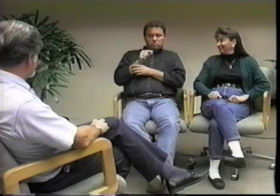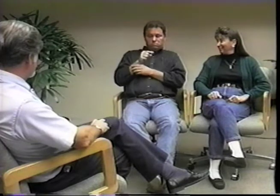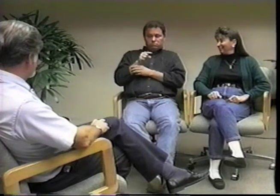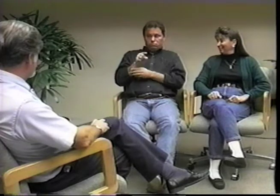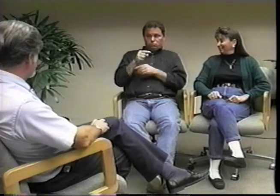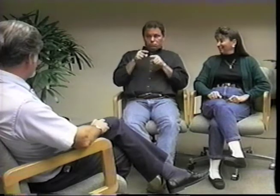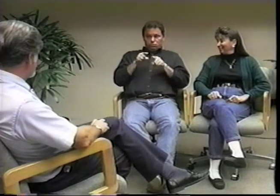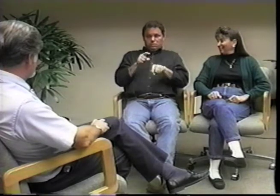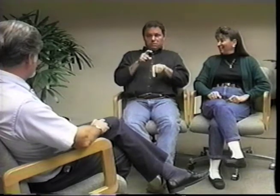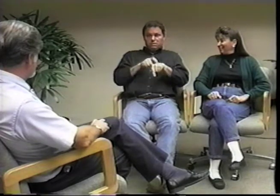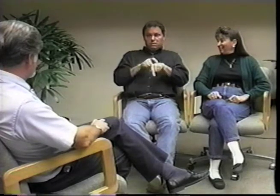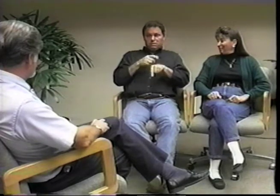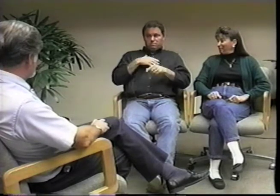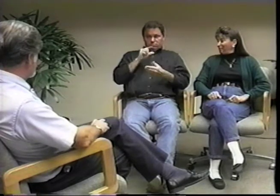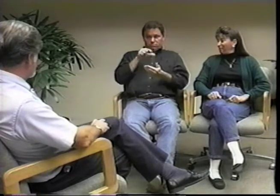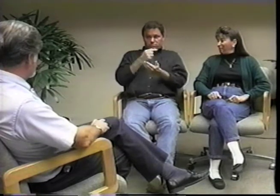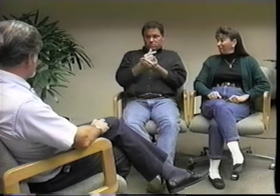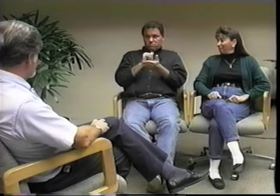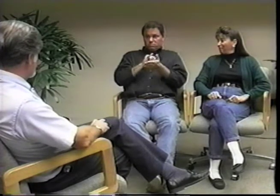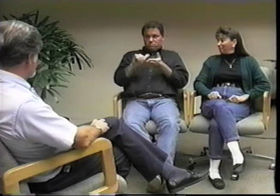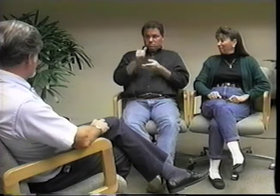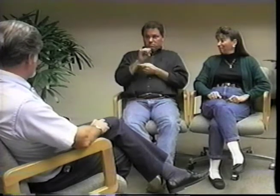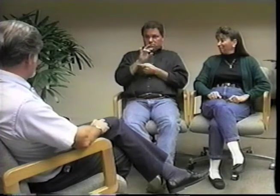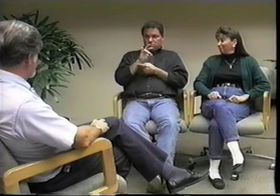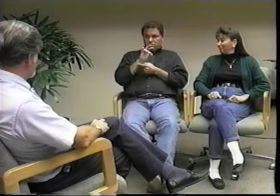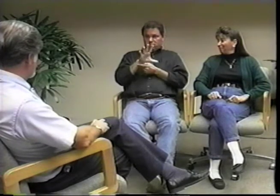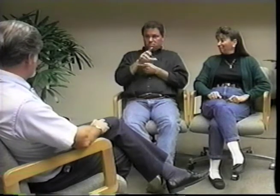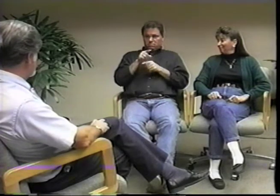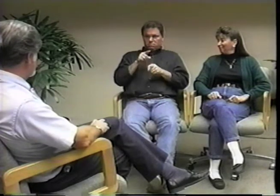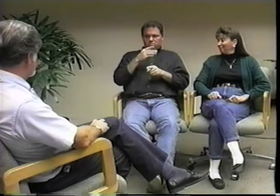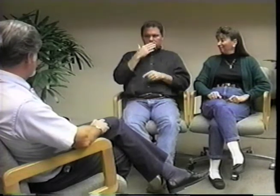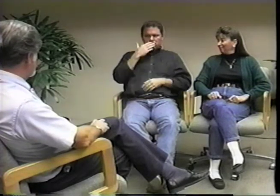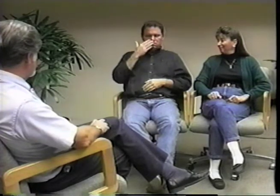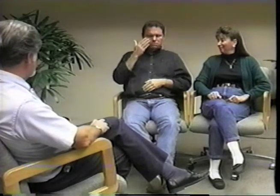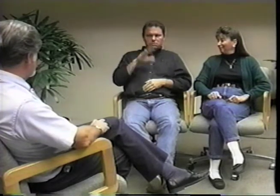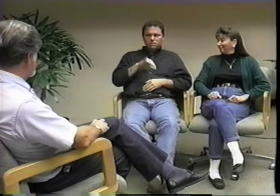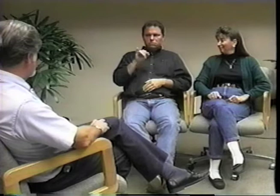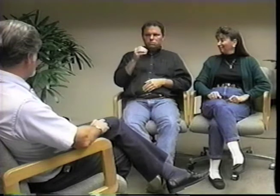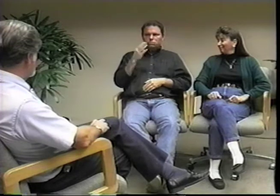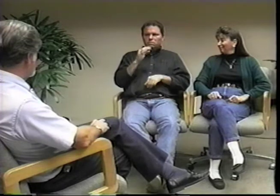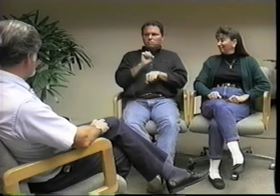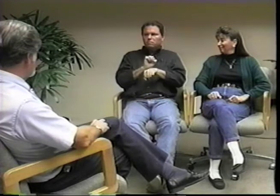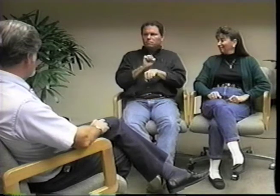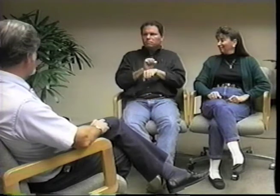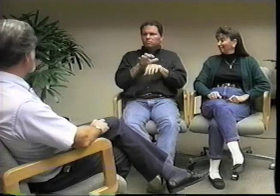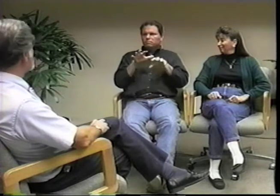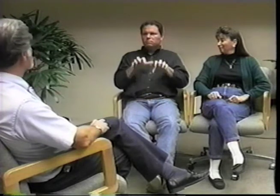I remember back in 1975, when I was graduating from high school -